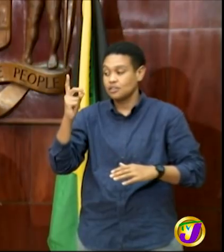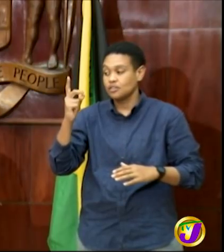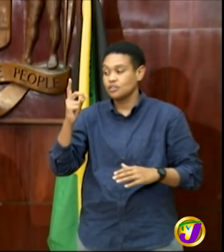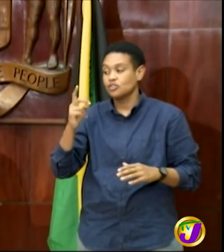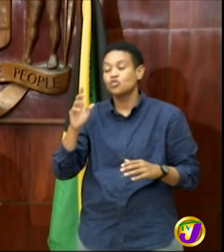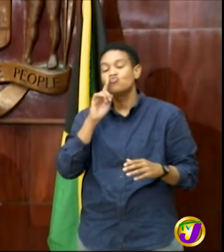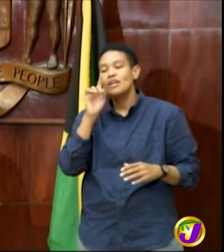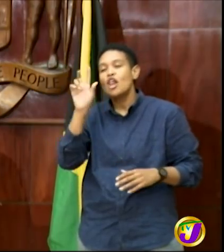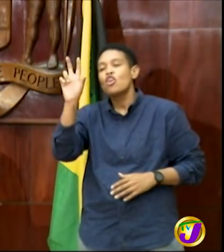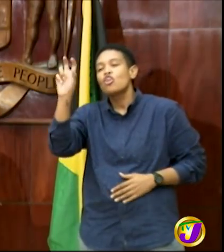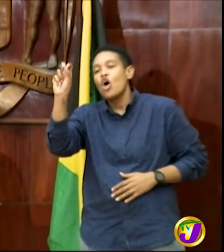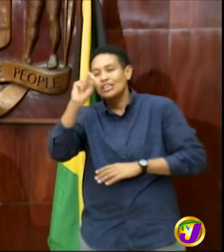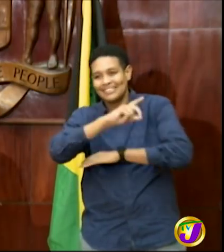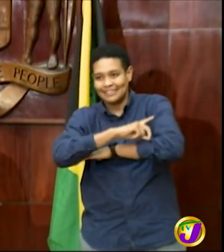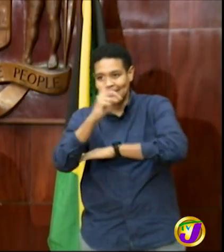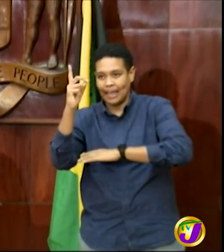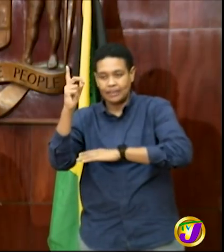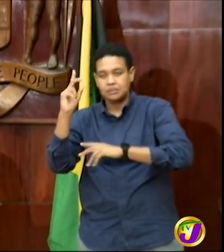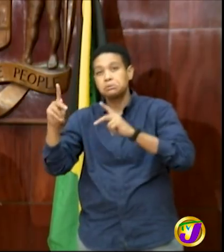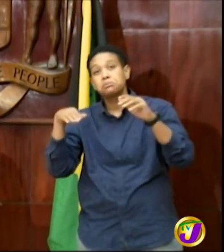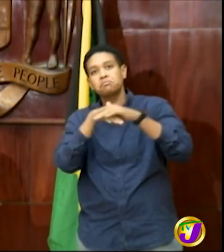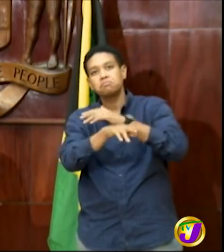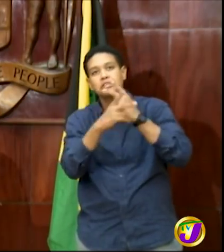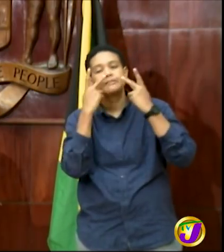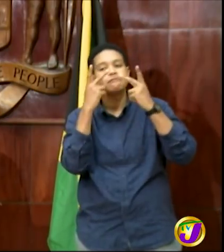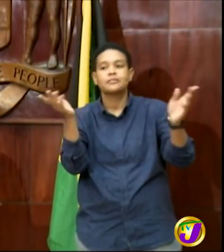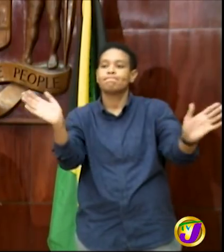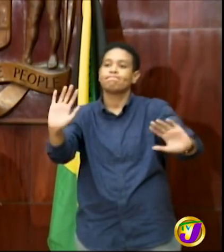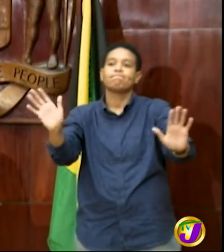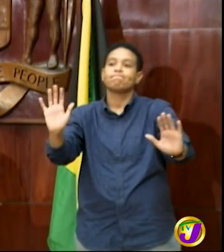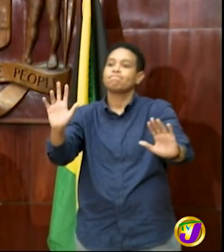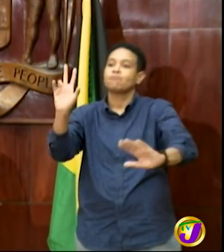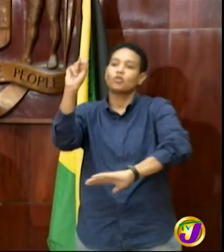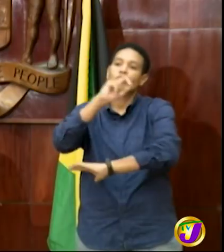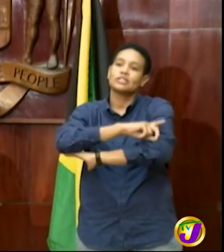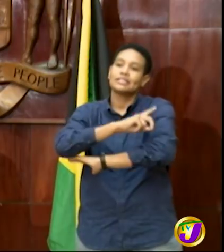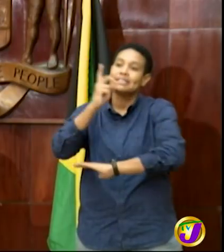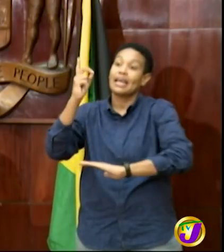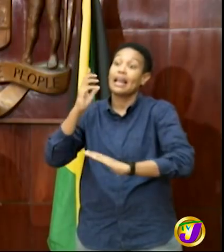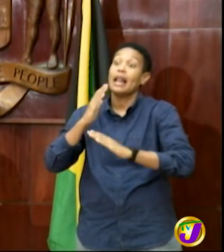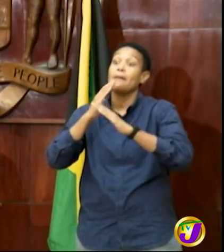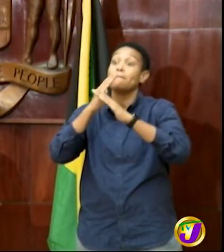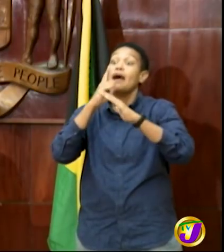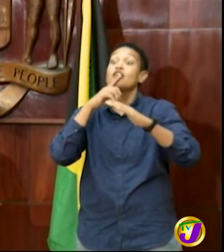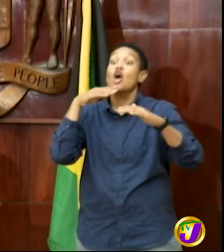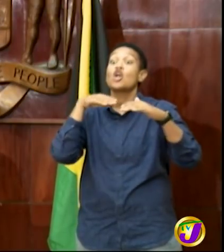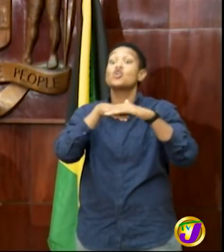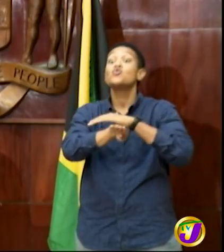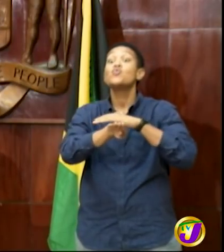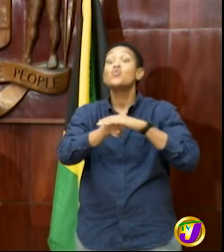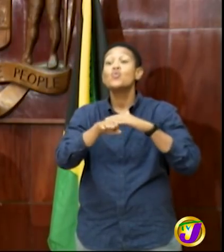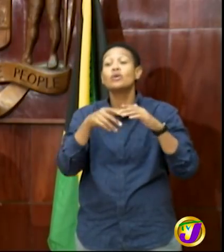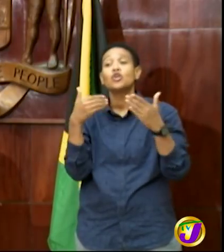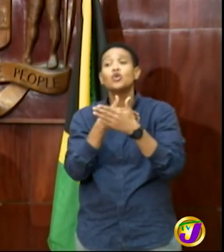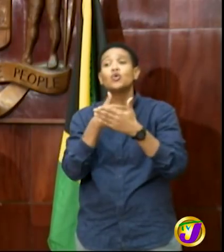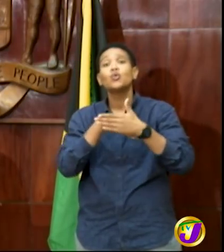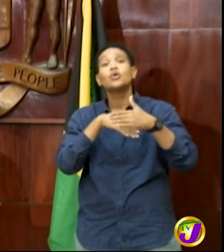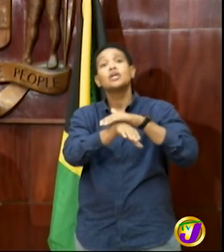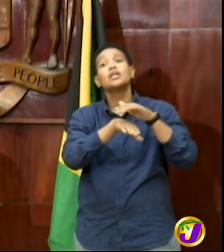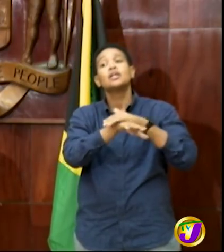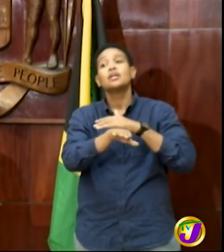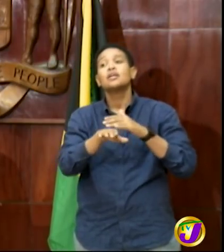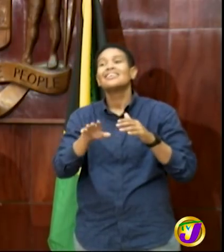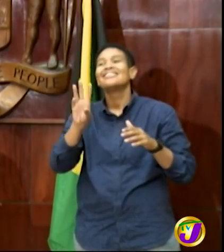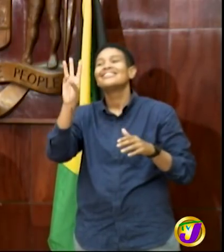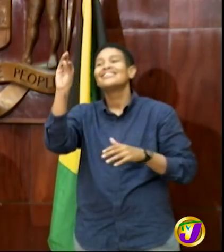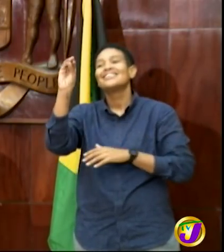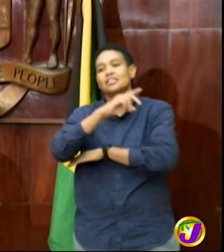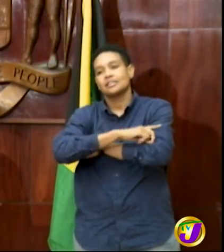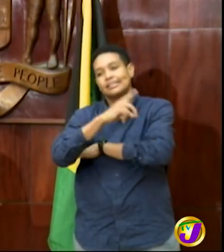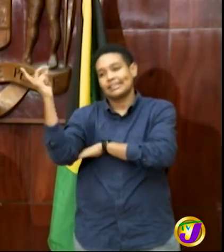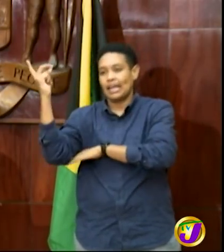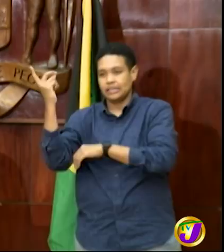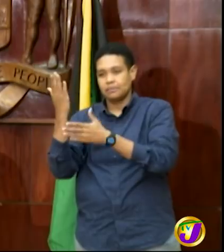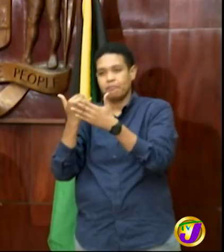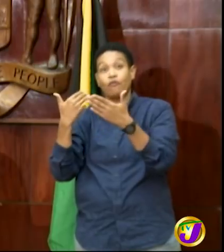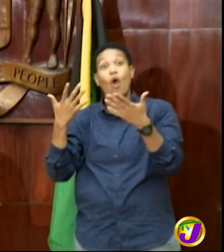and the ban on new admissions have been pushed to 60 days the ban on new